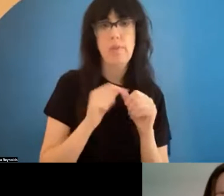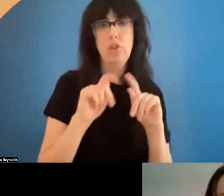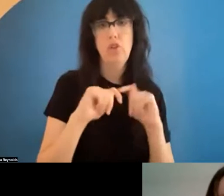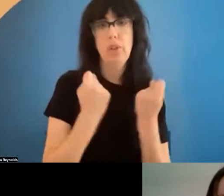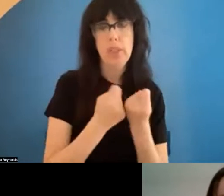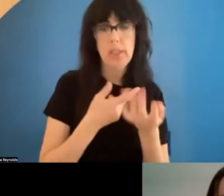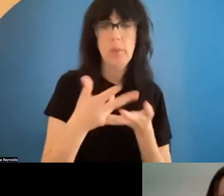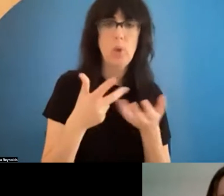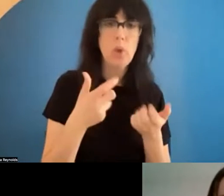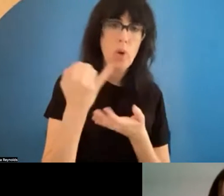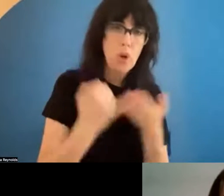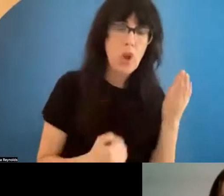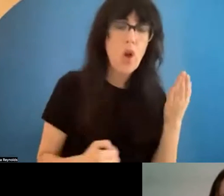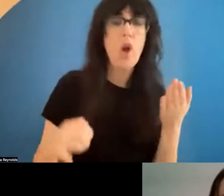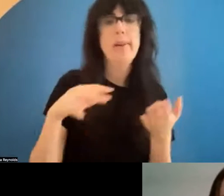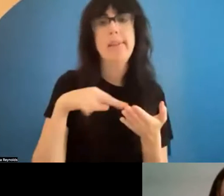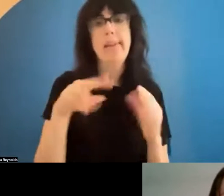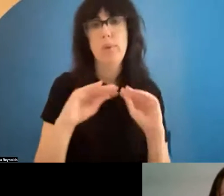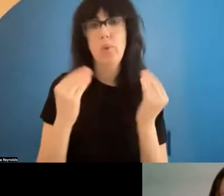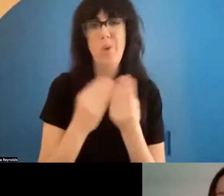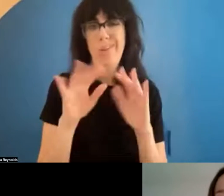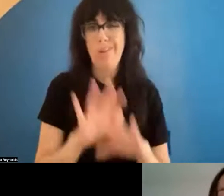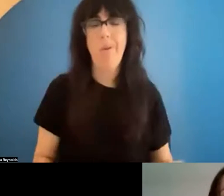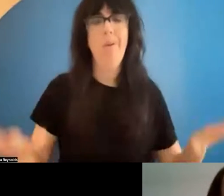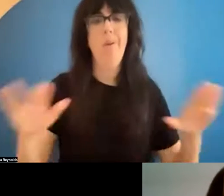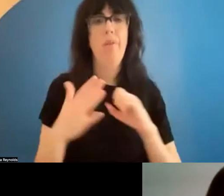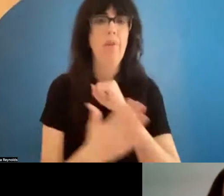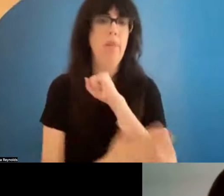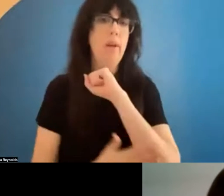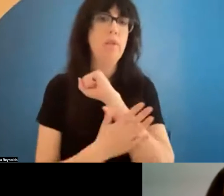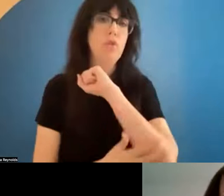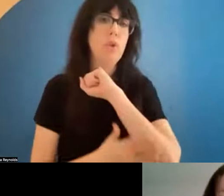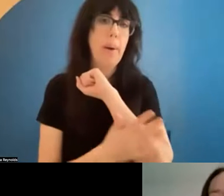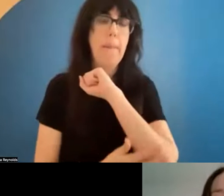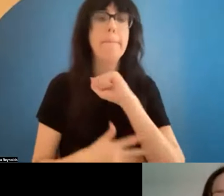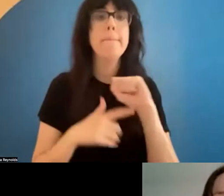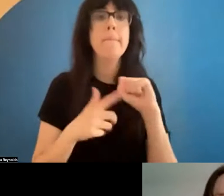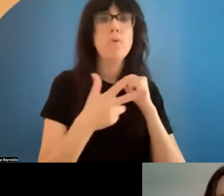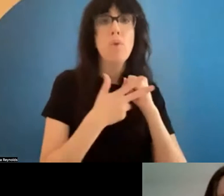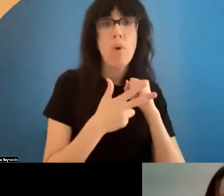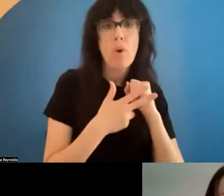dance organizations around the country, all on their archive